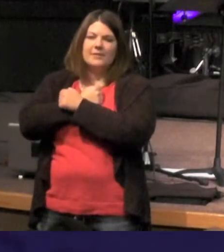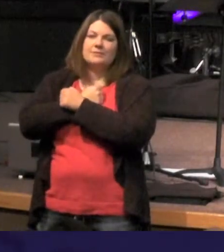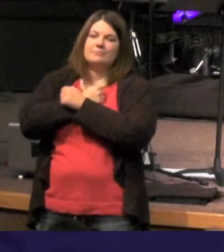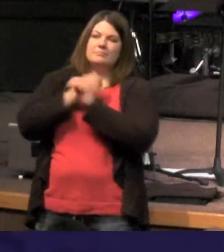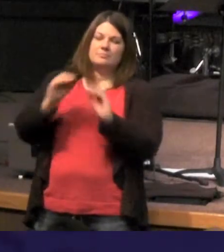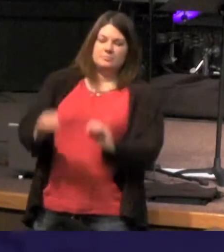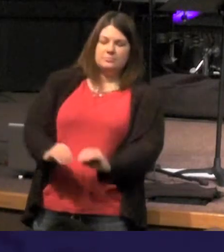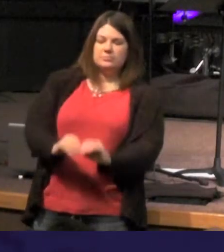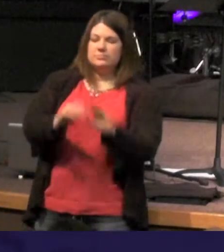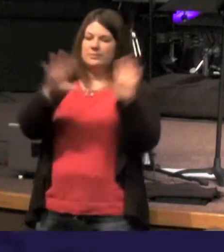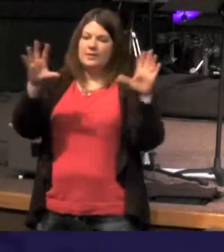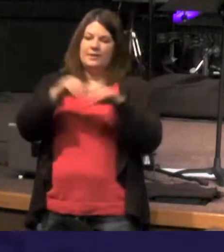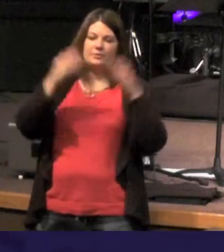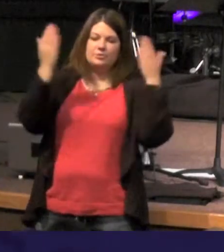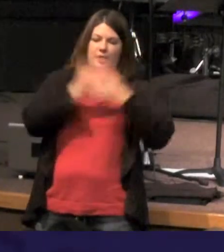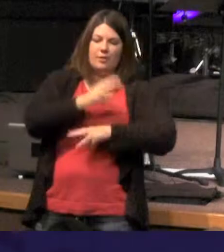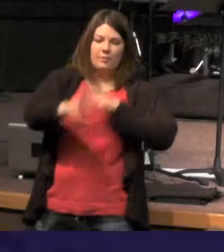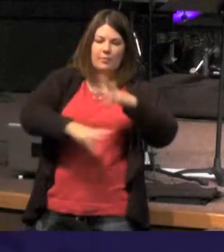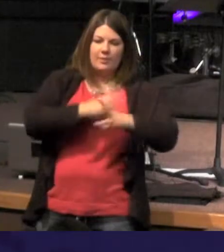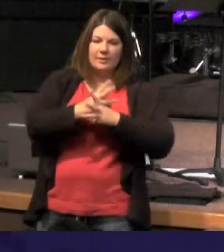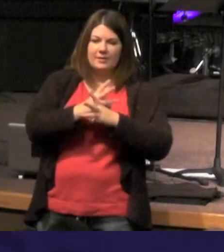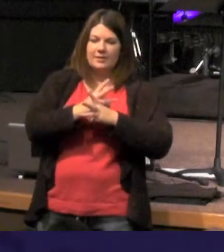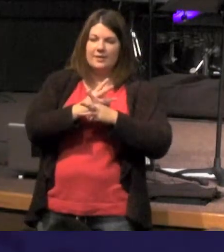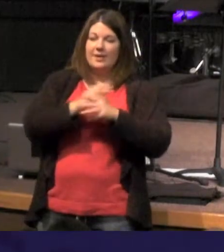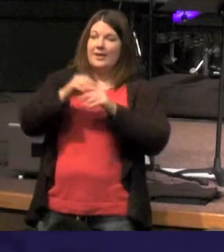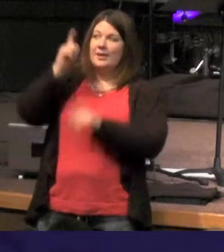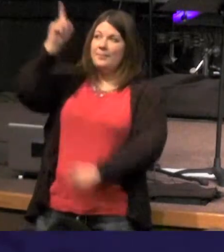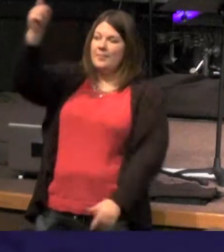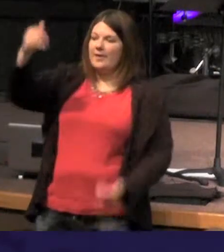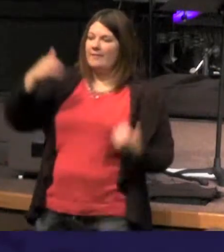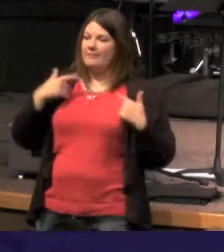into a dark world in him was life